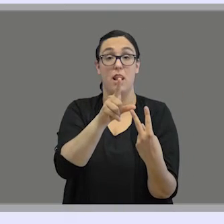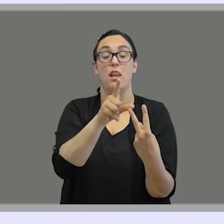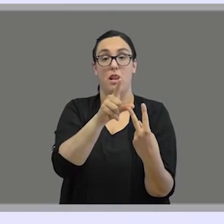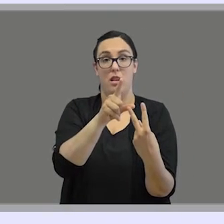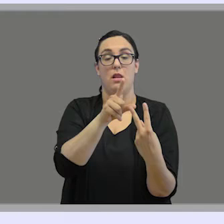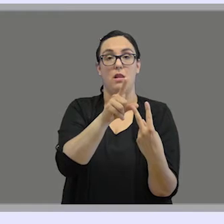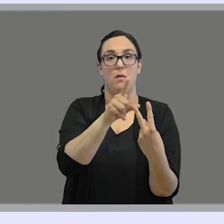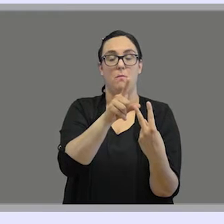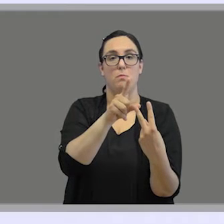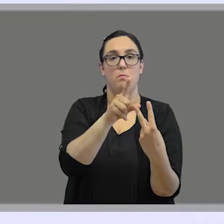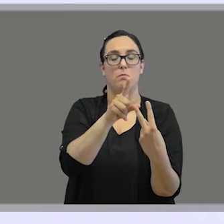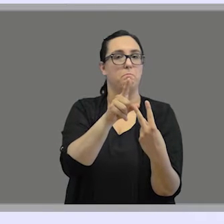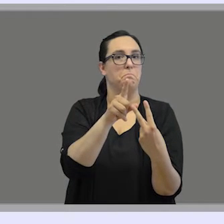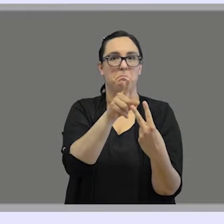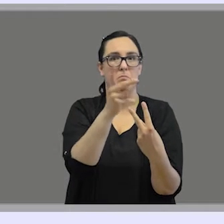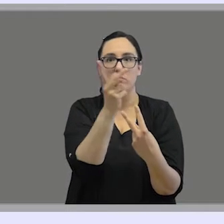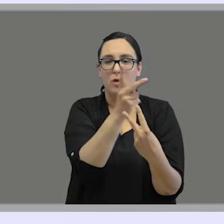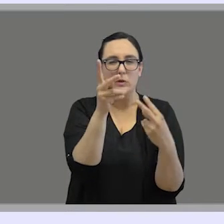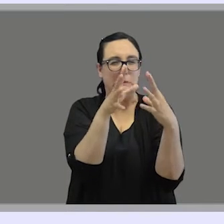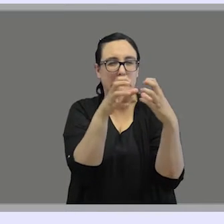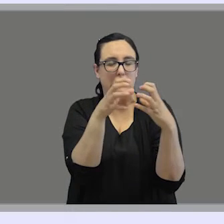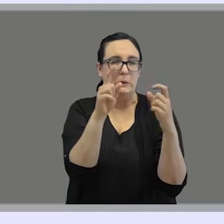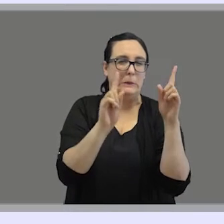are barely understandable.